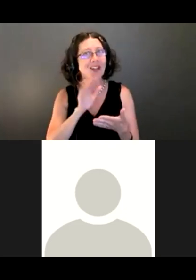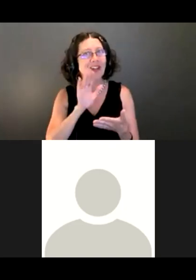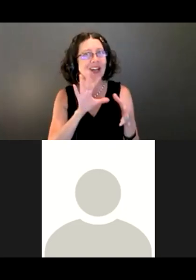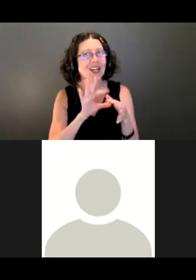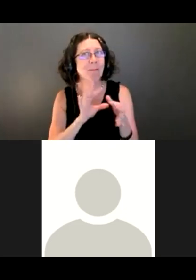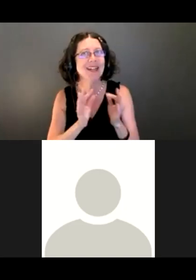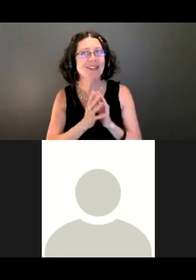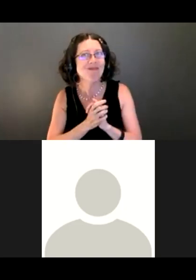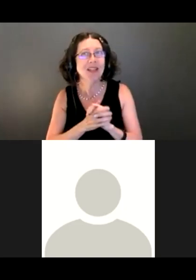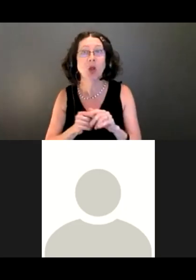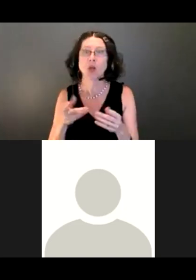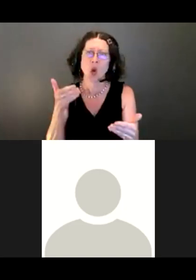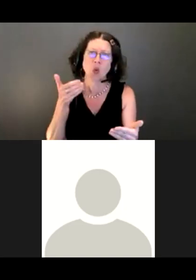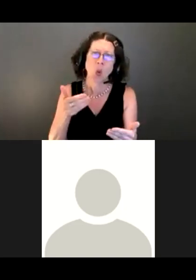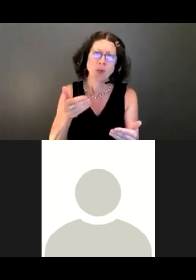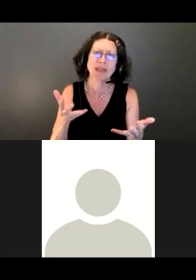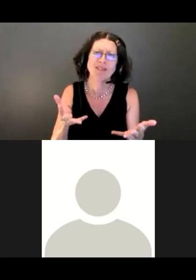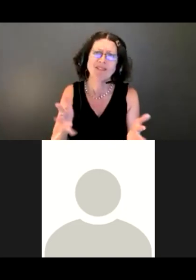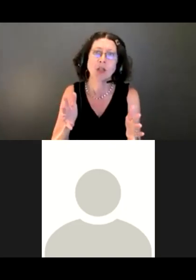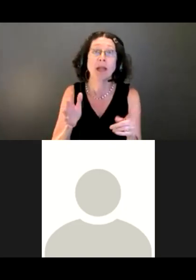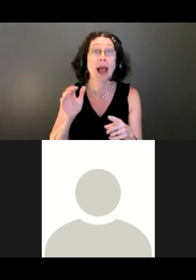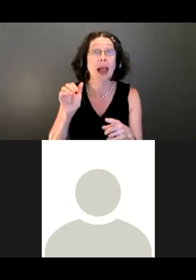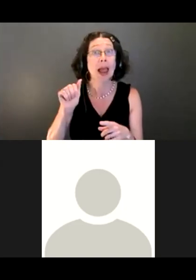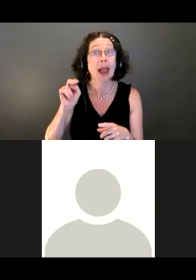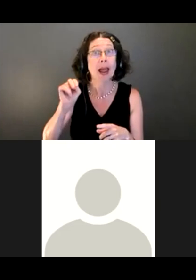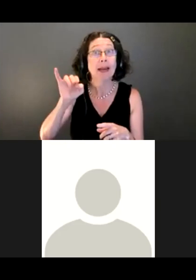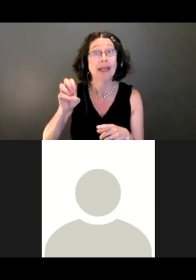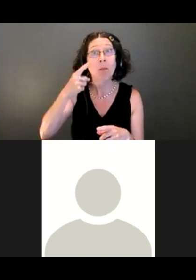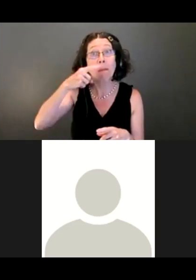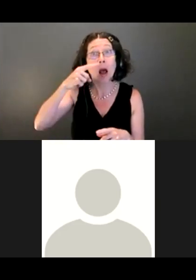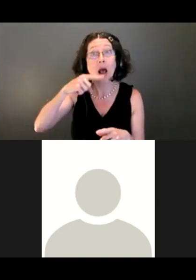to the last slide?